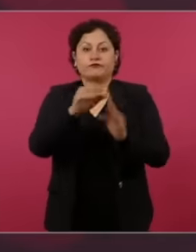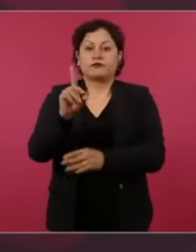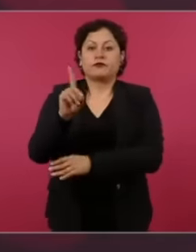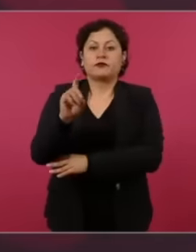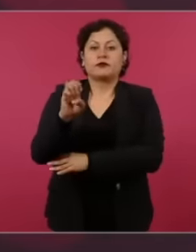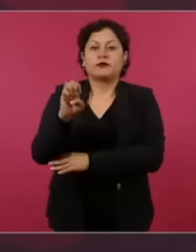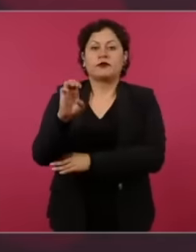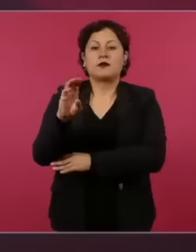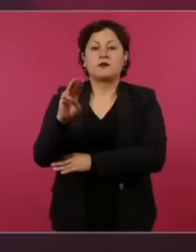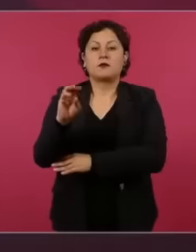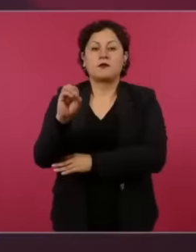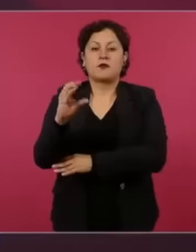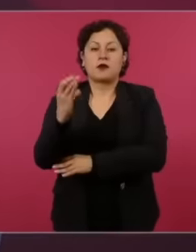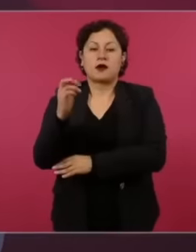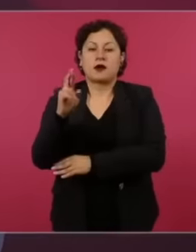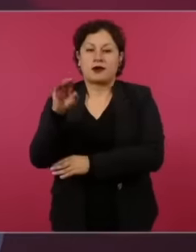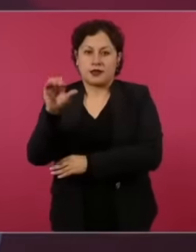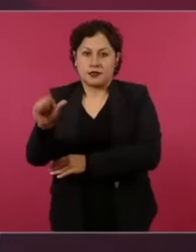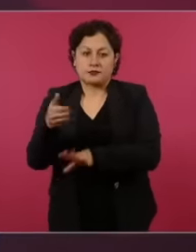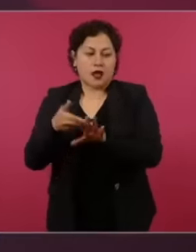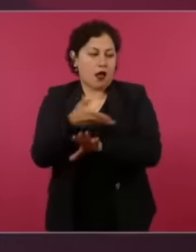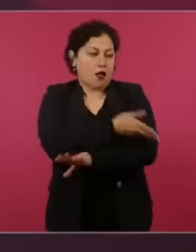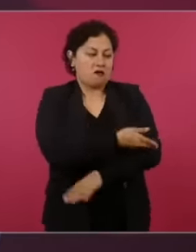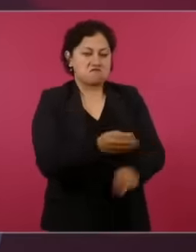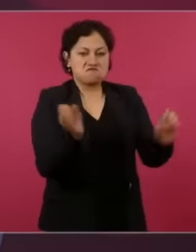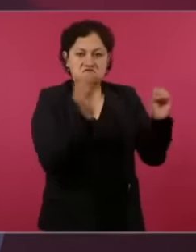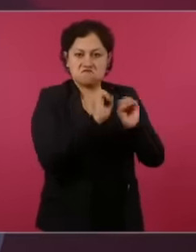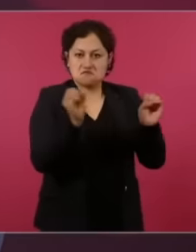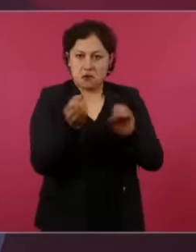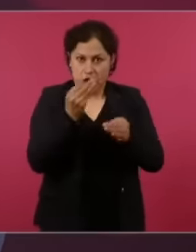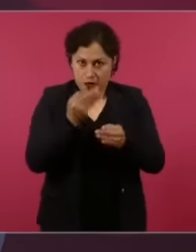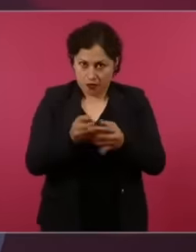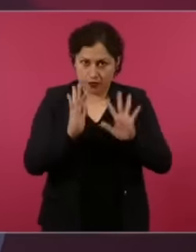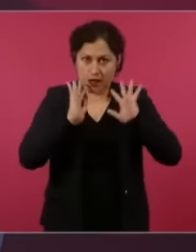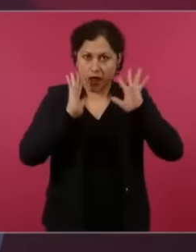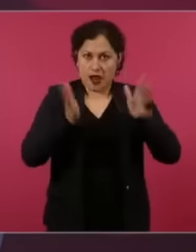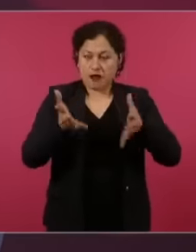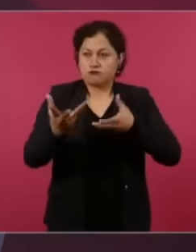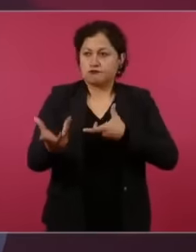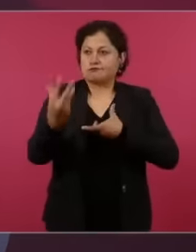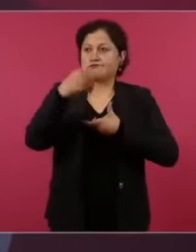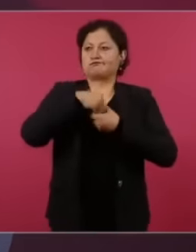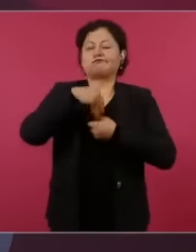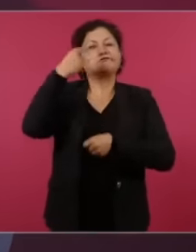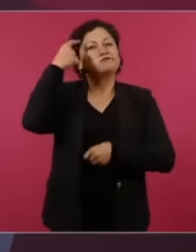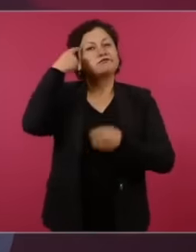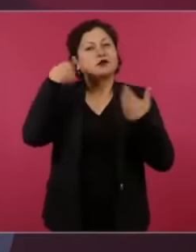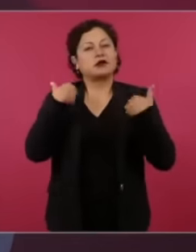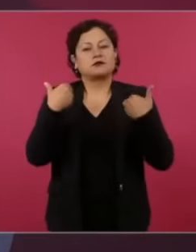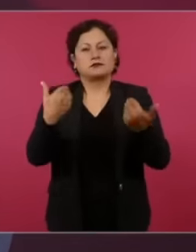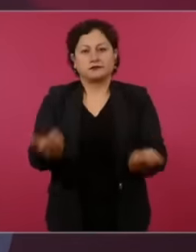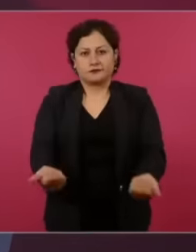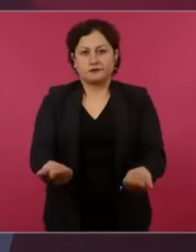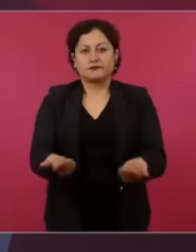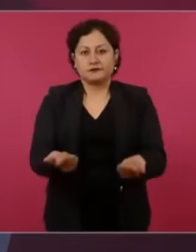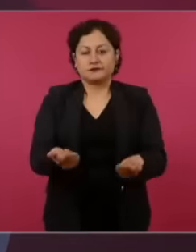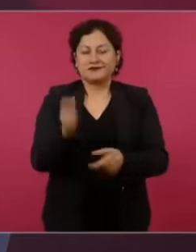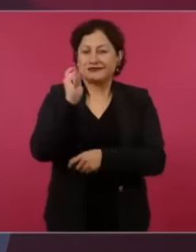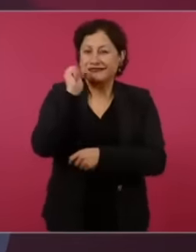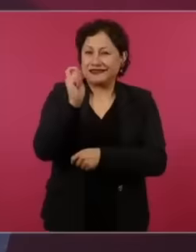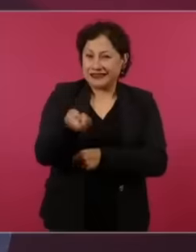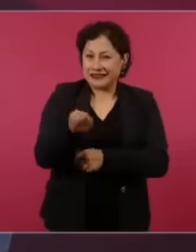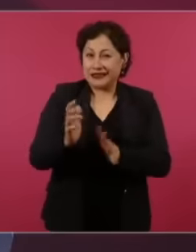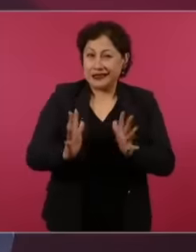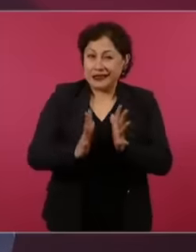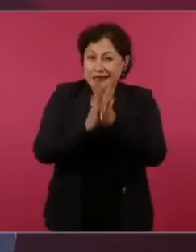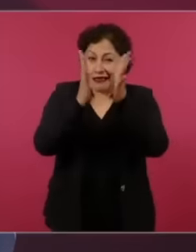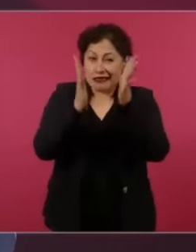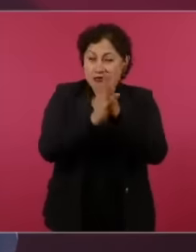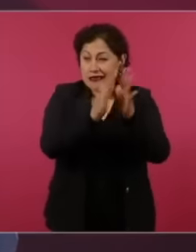and above all eh understand that democracy is not just a